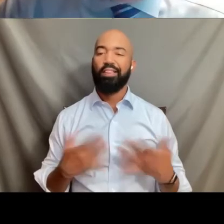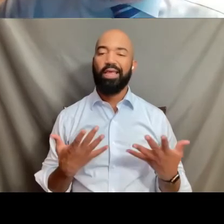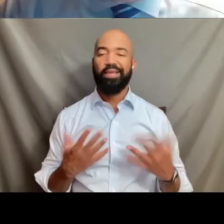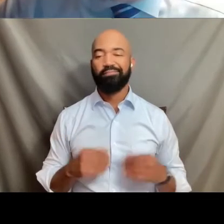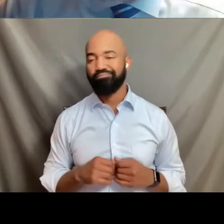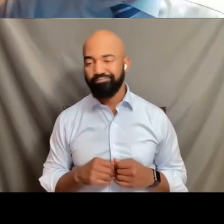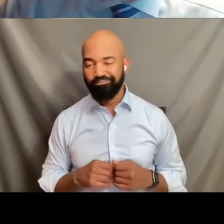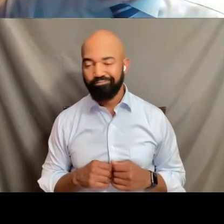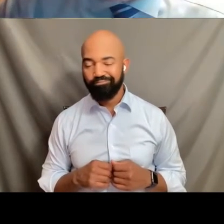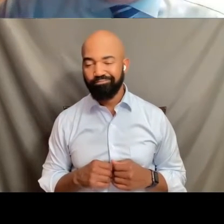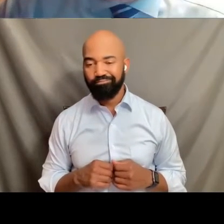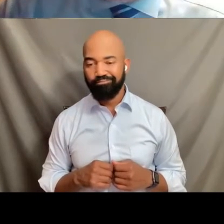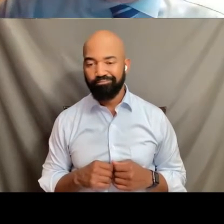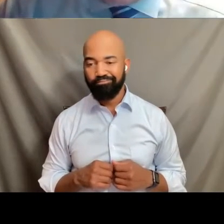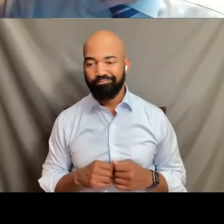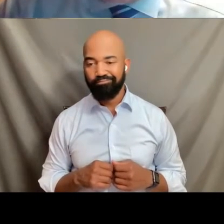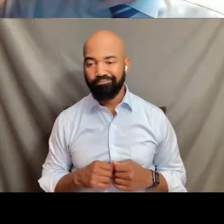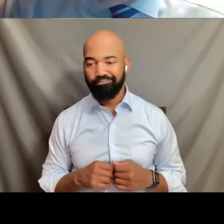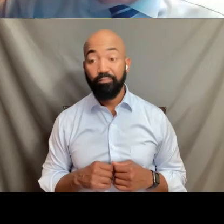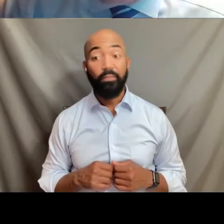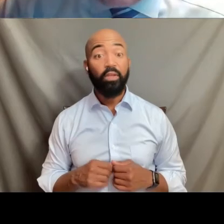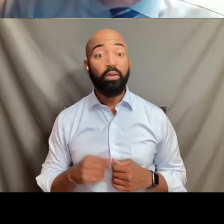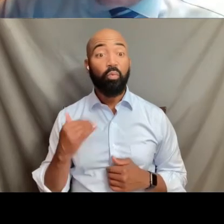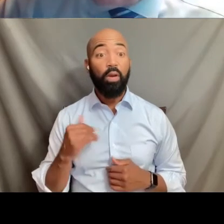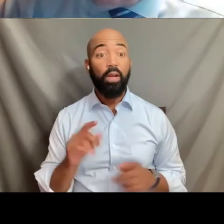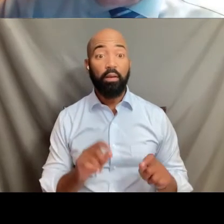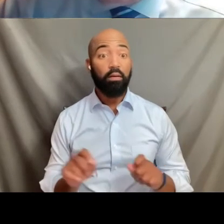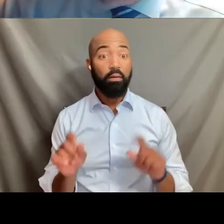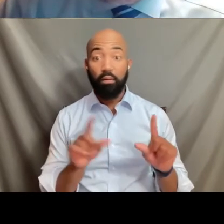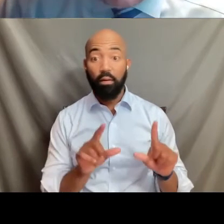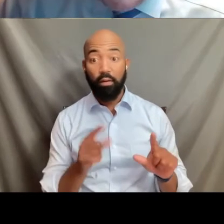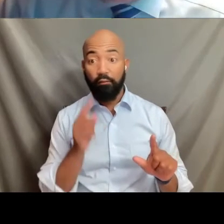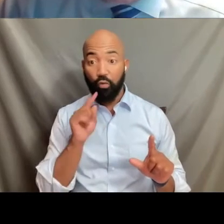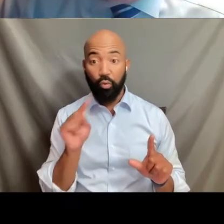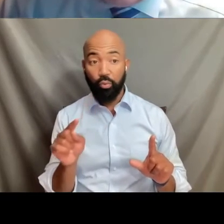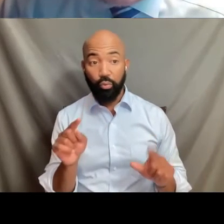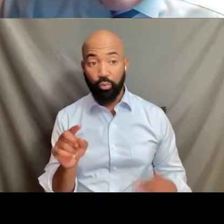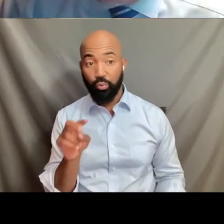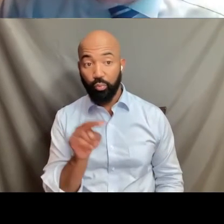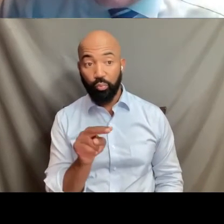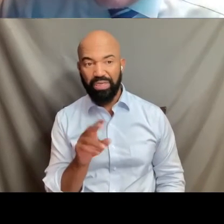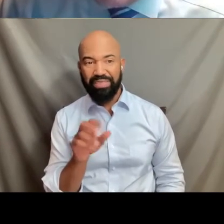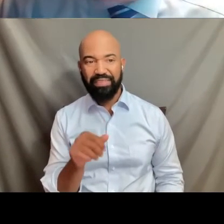but the reason that I'm putting up on the screen there for you to copy and take down is